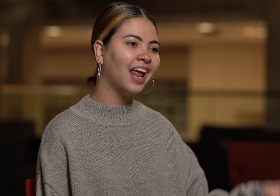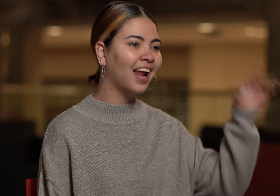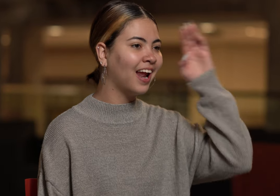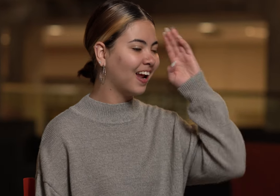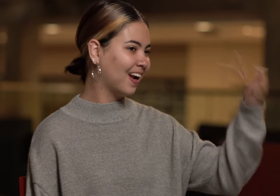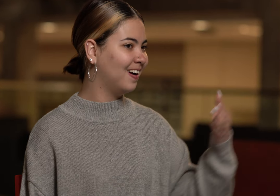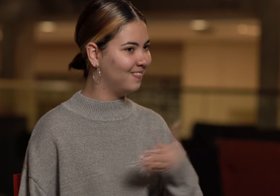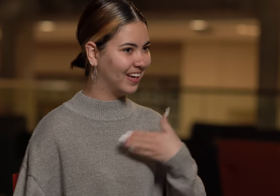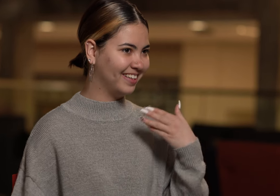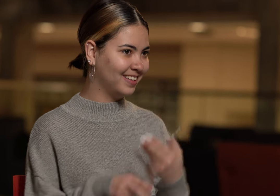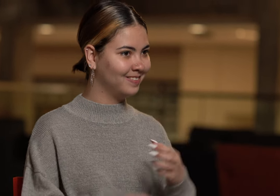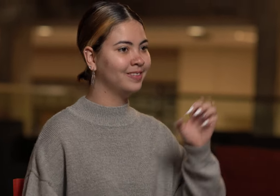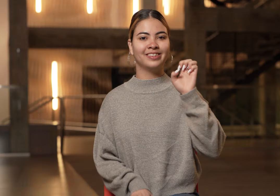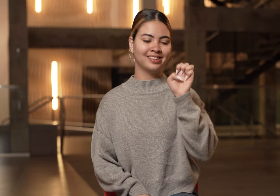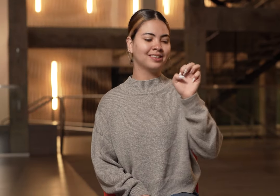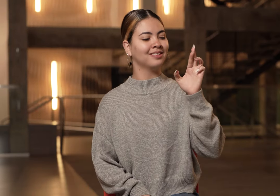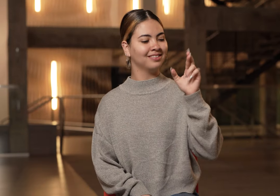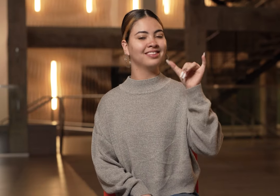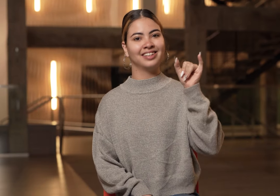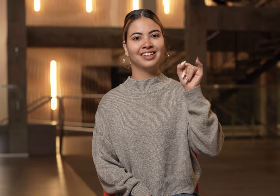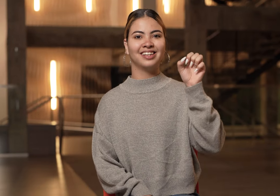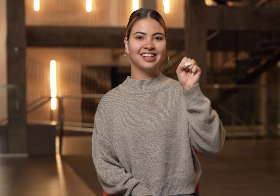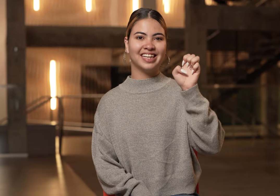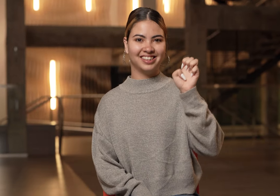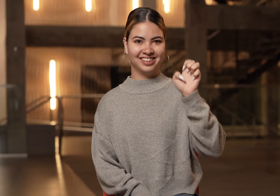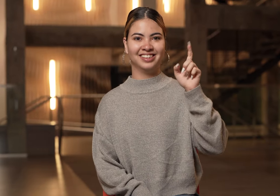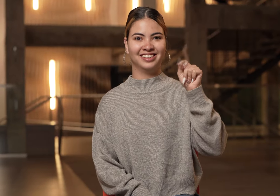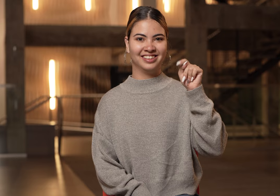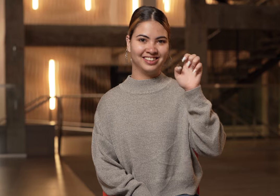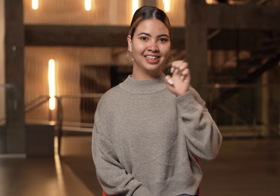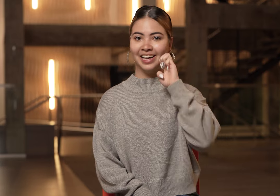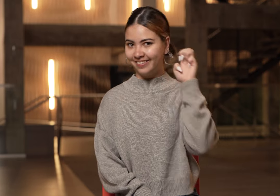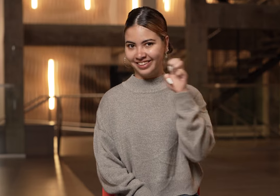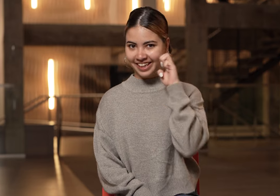Hello my name is Erisette [INDICATES NAME SIGN]